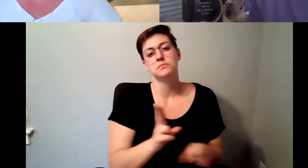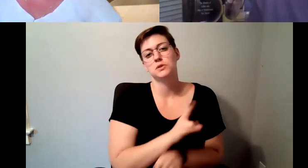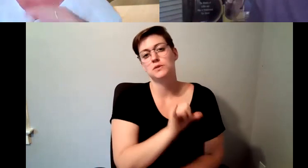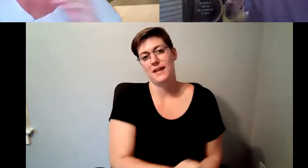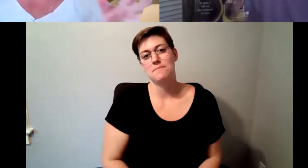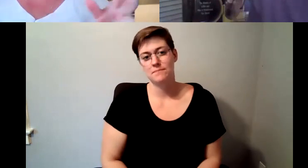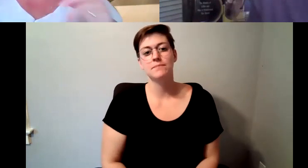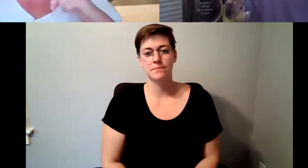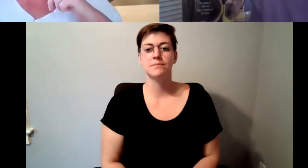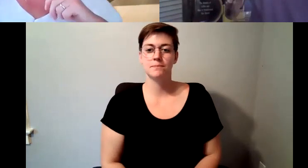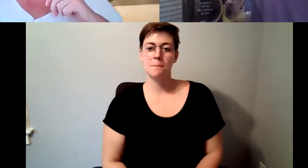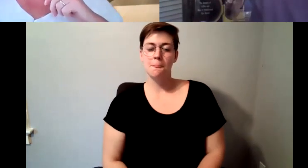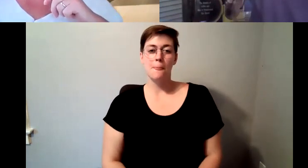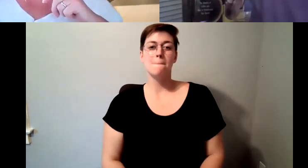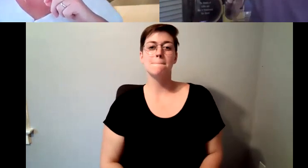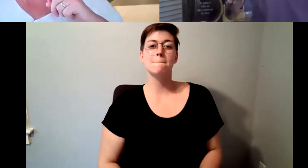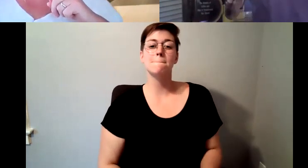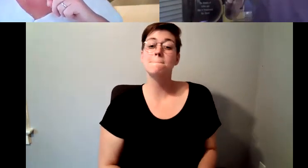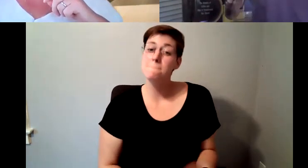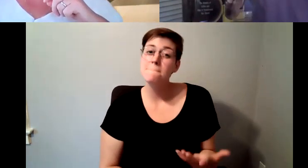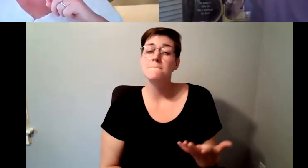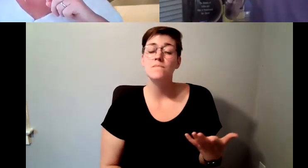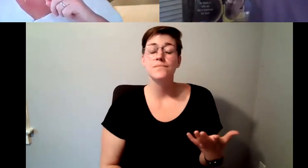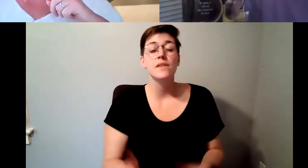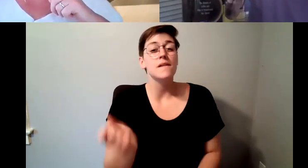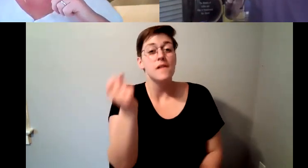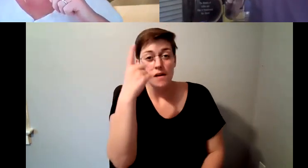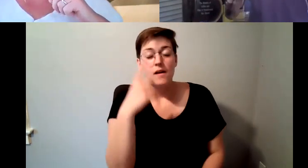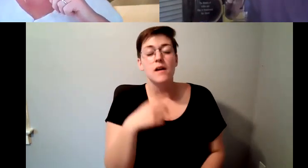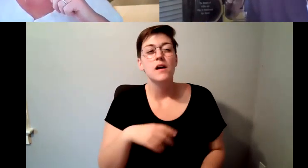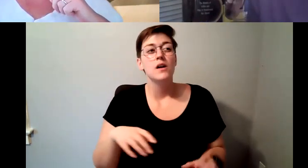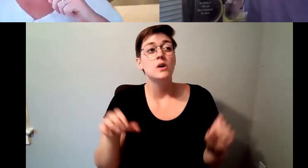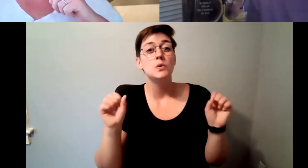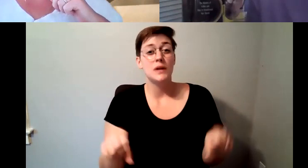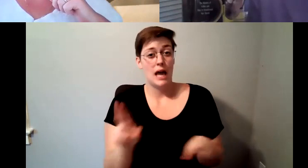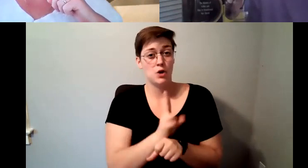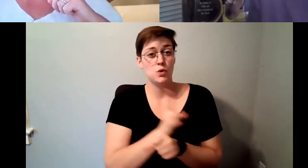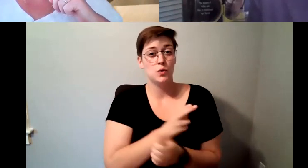D. Major Cohen: And you can do you can use, you can use a bottled water, but you have